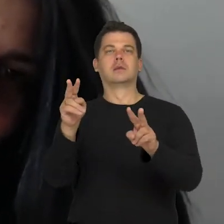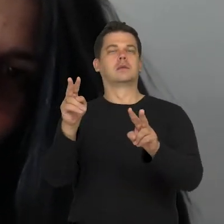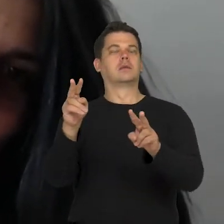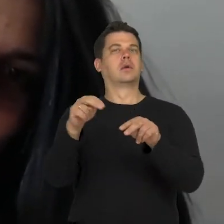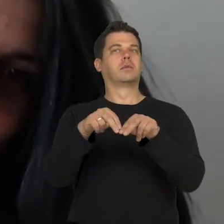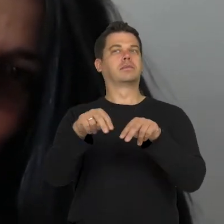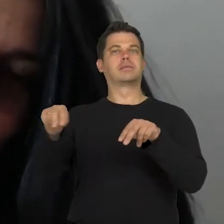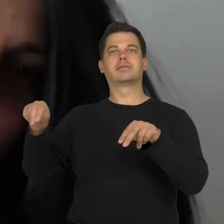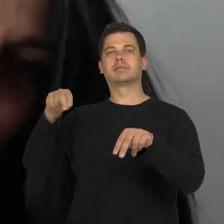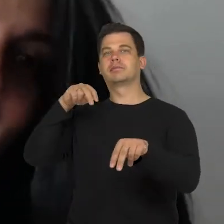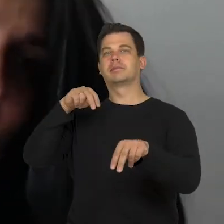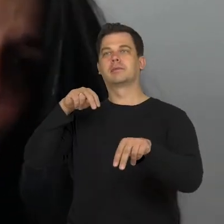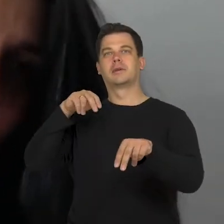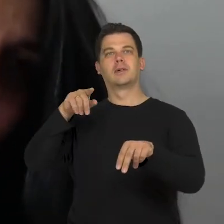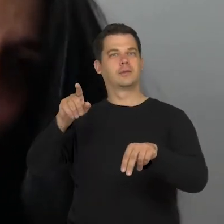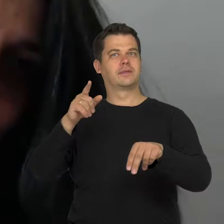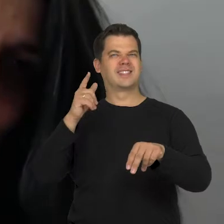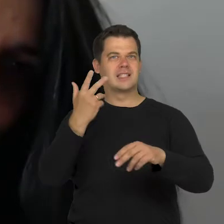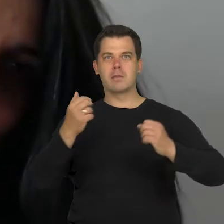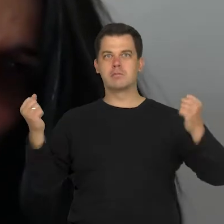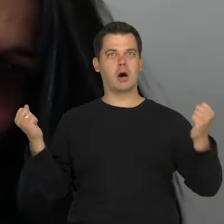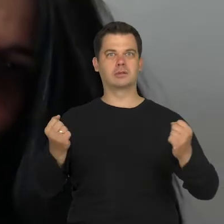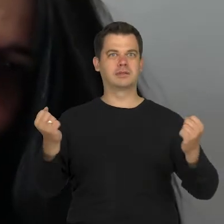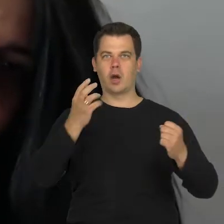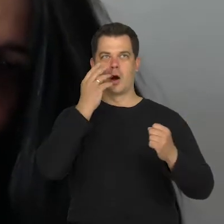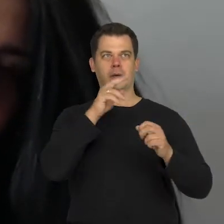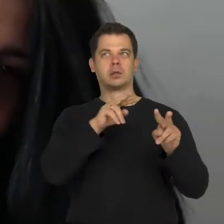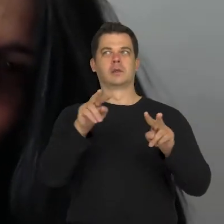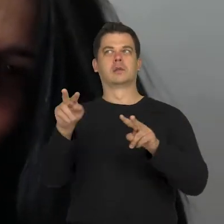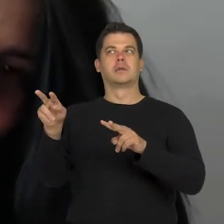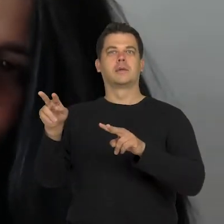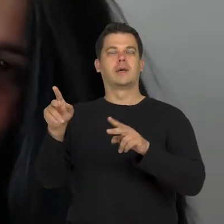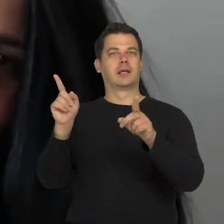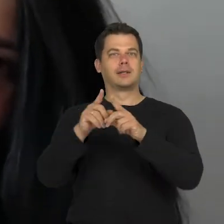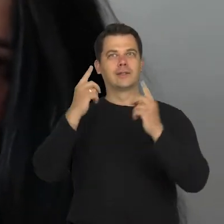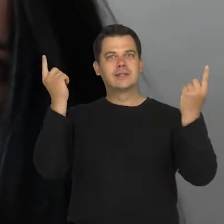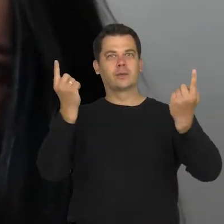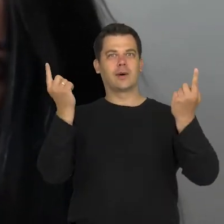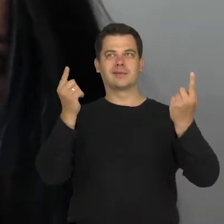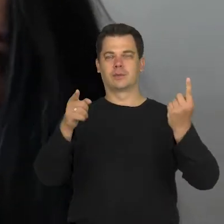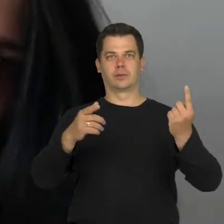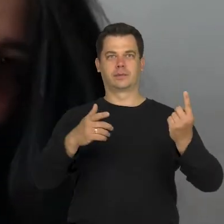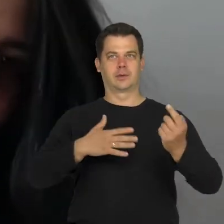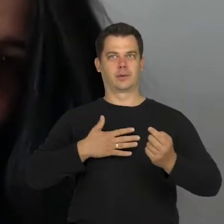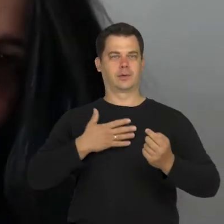when she confronted that strong image, and recognised that she is not ready for it.